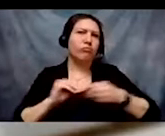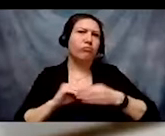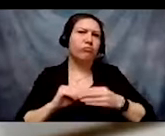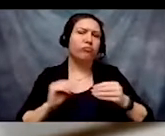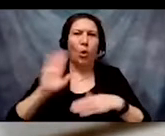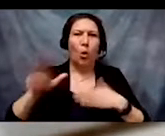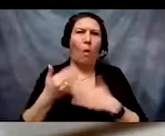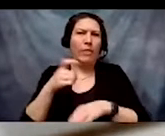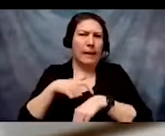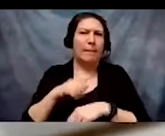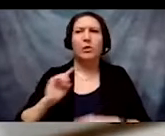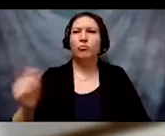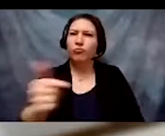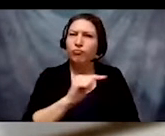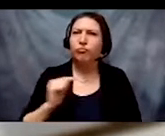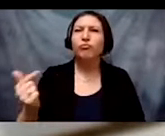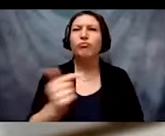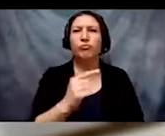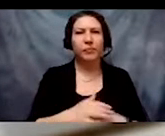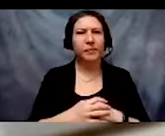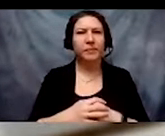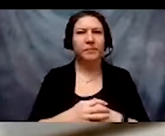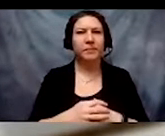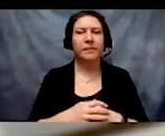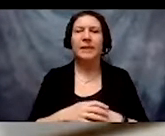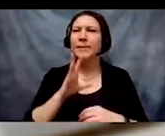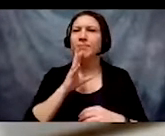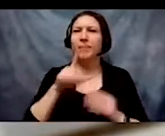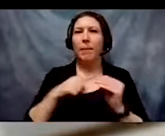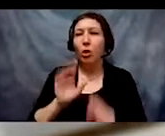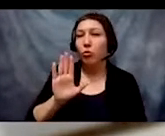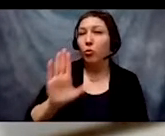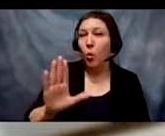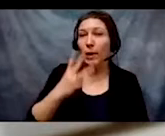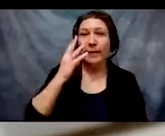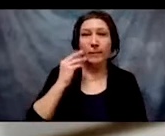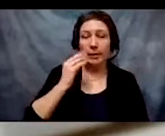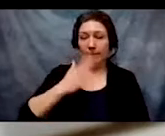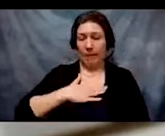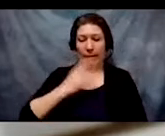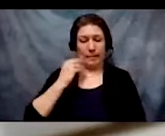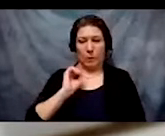Speak from your own lived experience and ideas. Everyone is learning today.